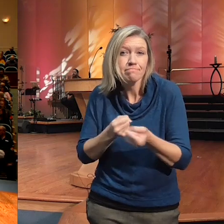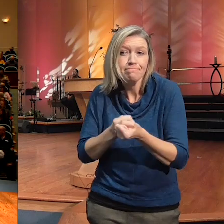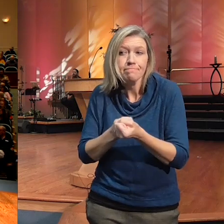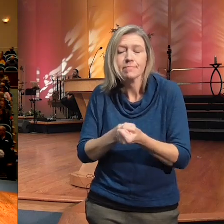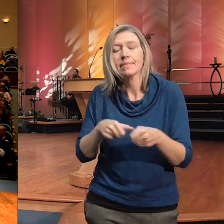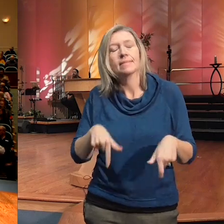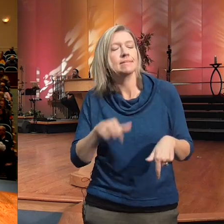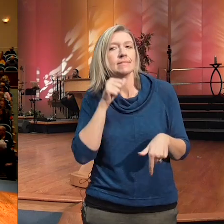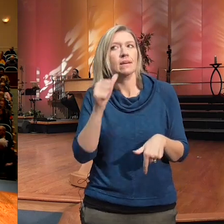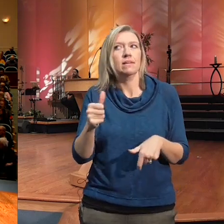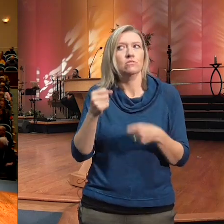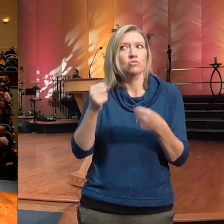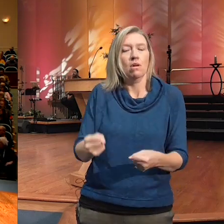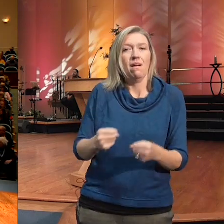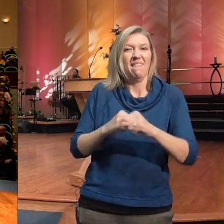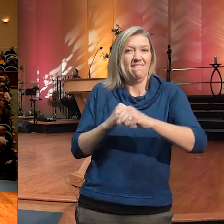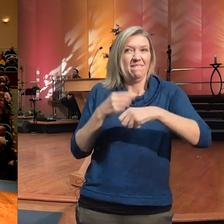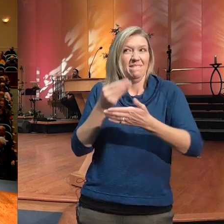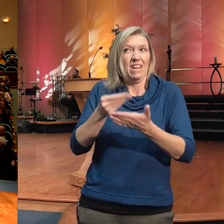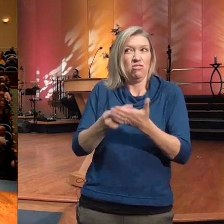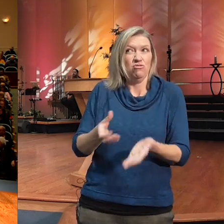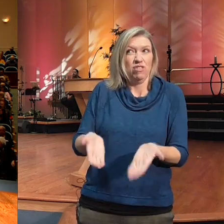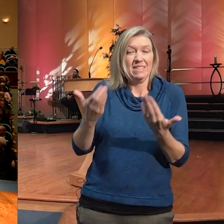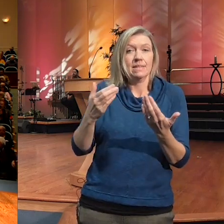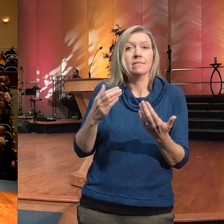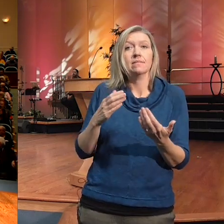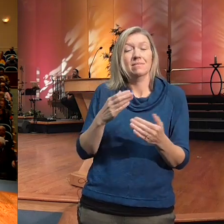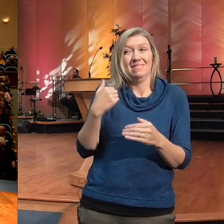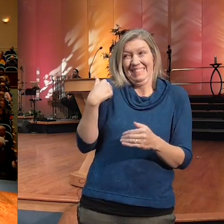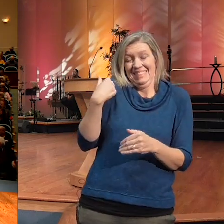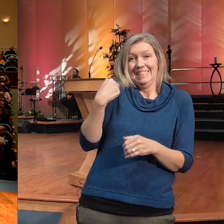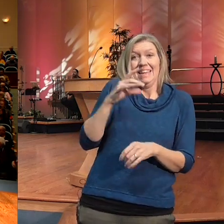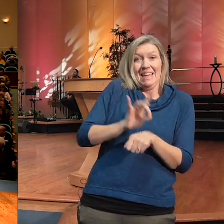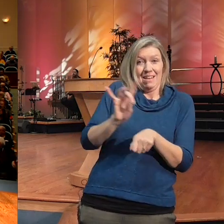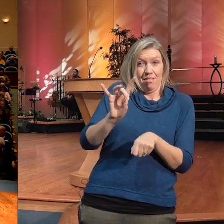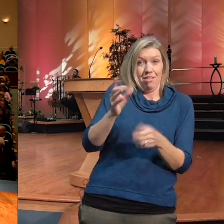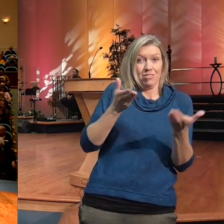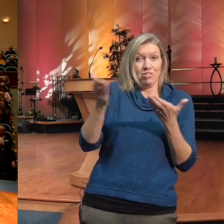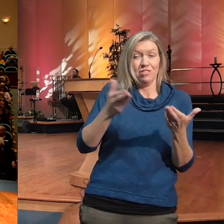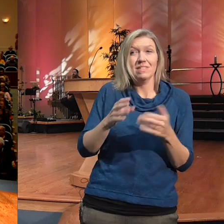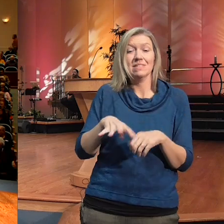first service almost 40 m hires came and sponsored a tree we only need 72 to complete this project so